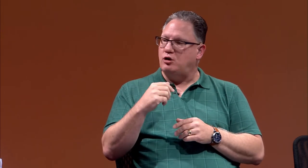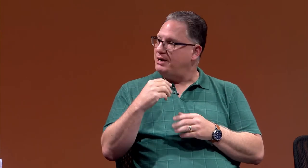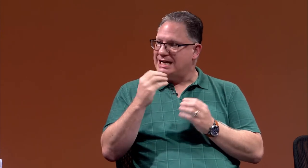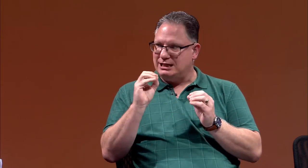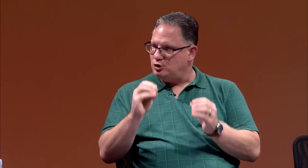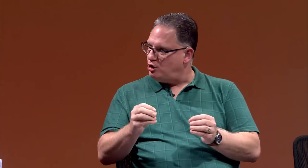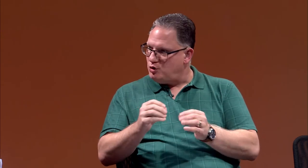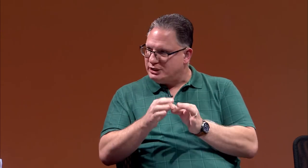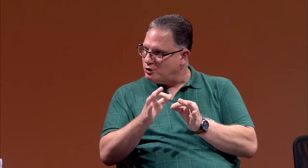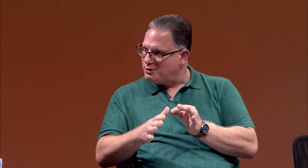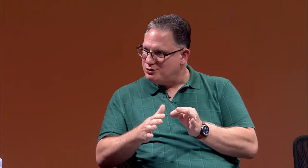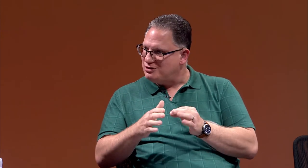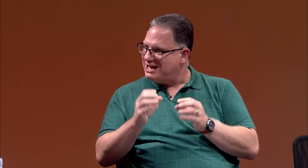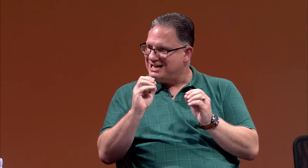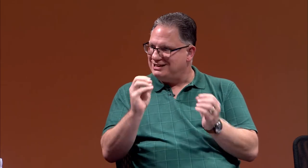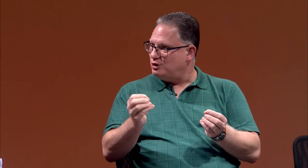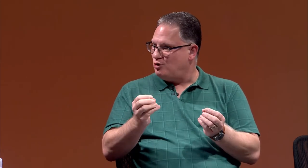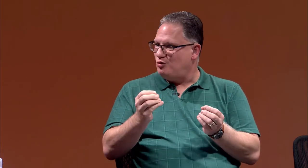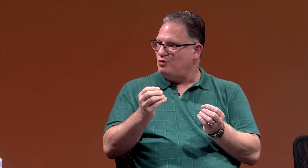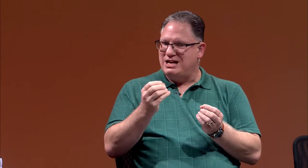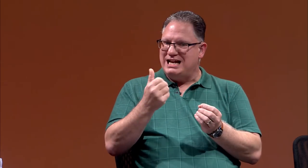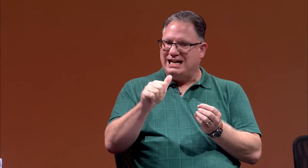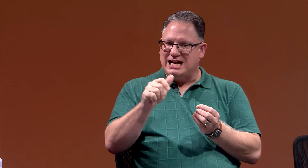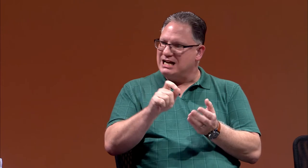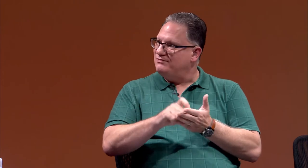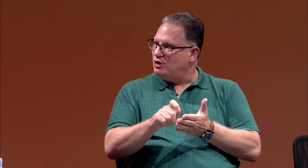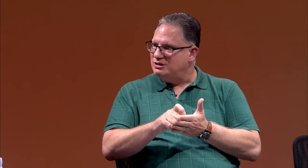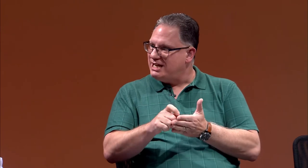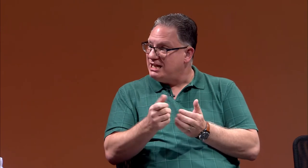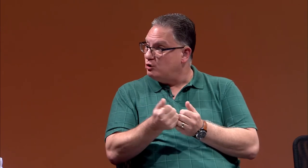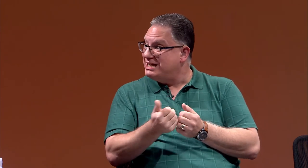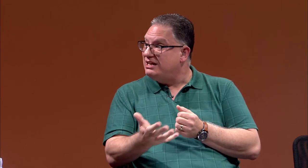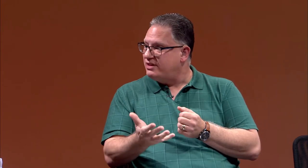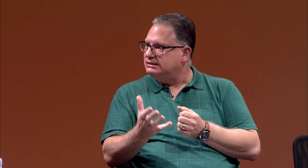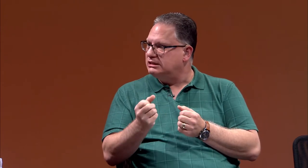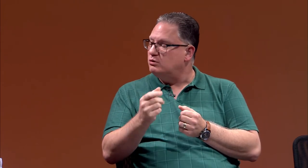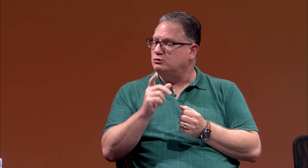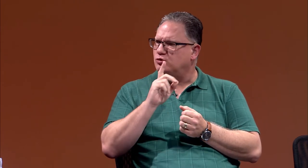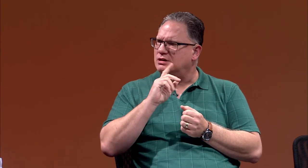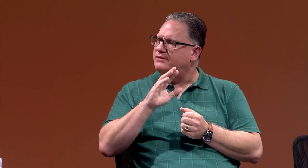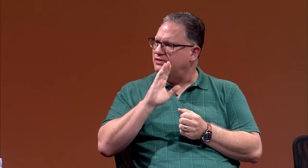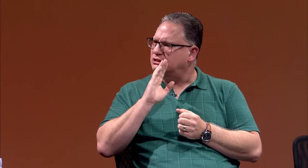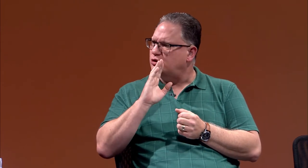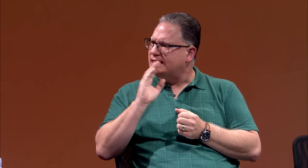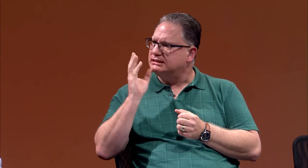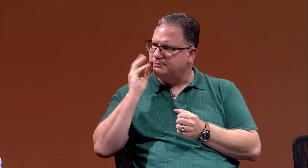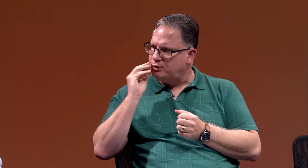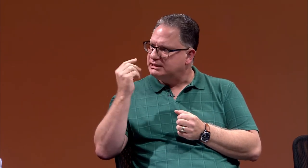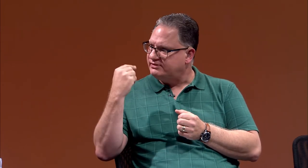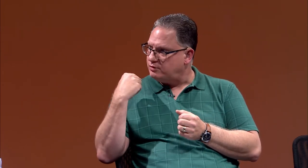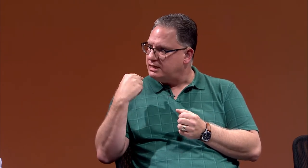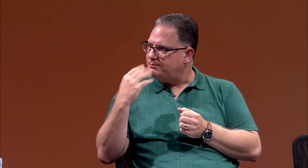But I had no interpreter, I had no, any kind of note-taking or anything, so it was really a frustrating experience for me,